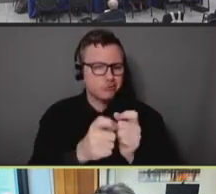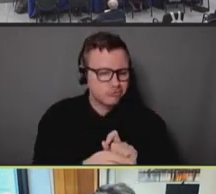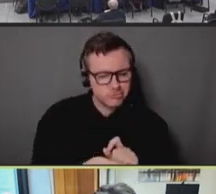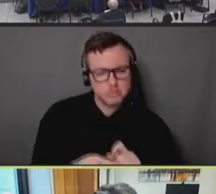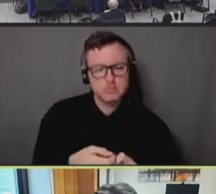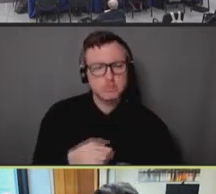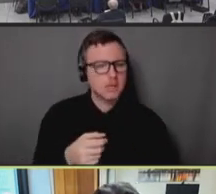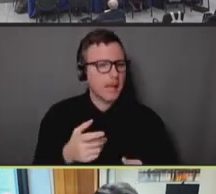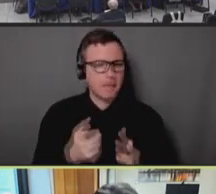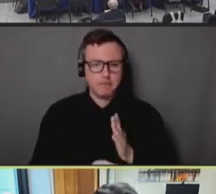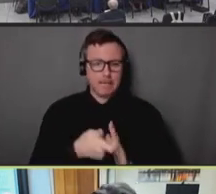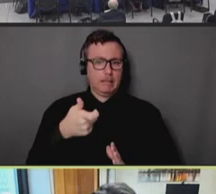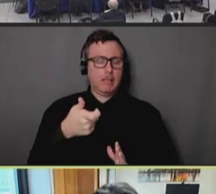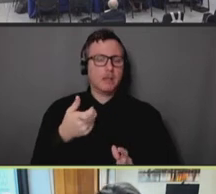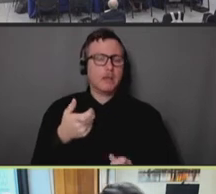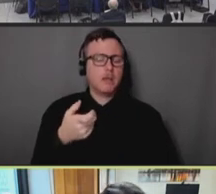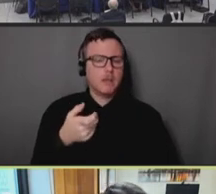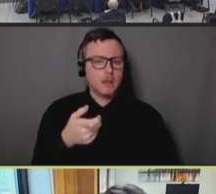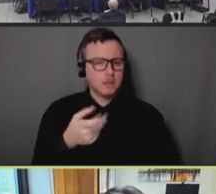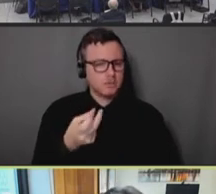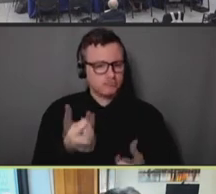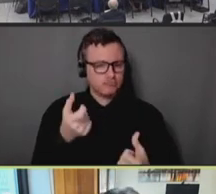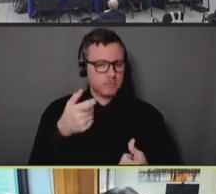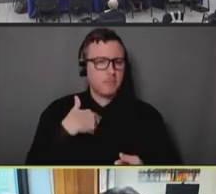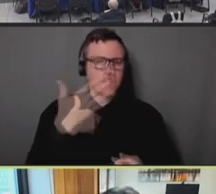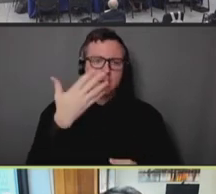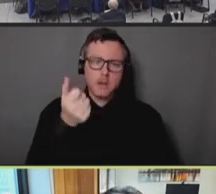because there were certainly a few that were happening really quickly. Next slide.